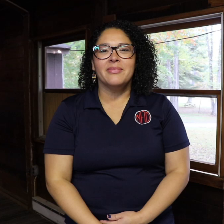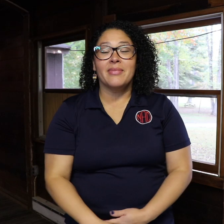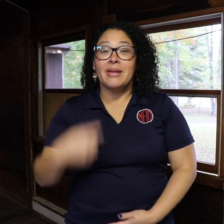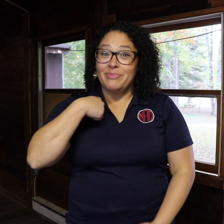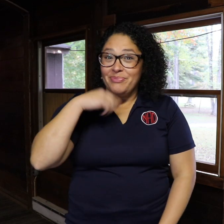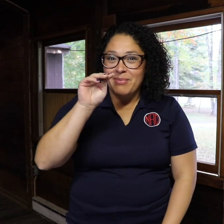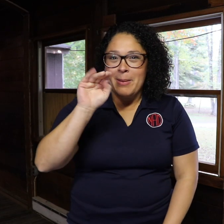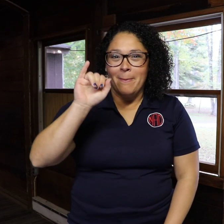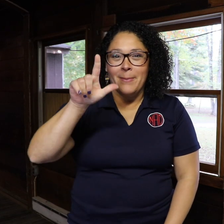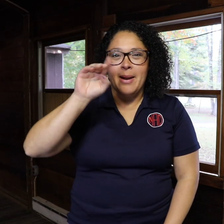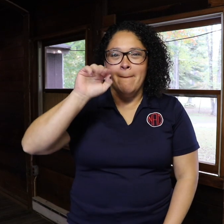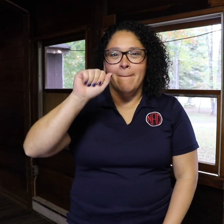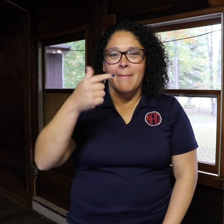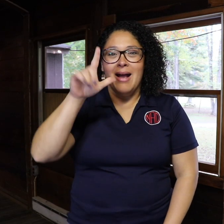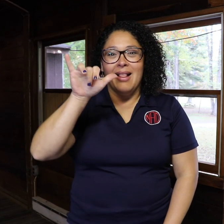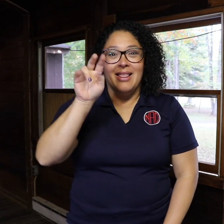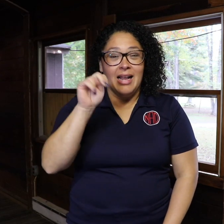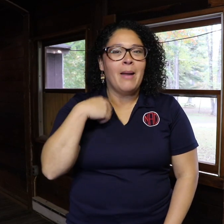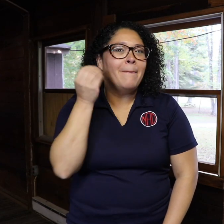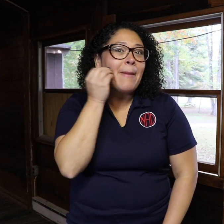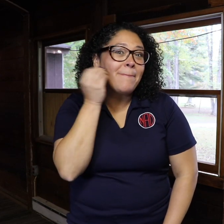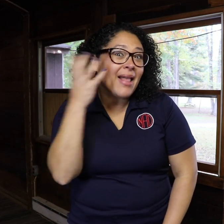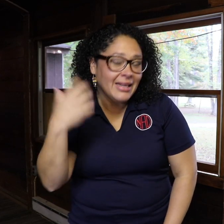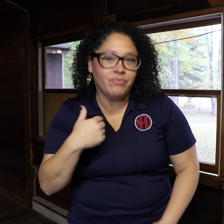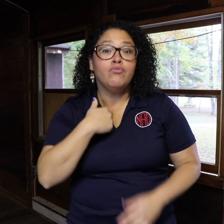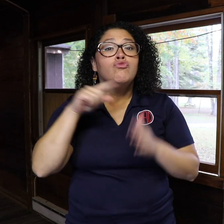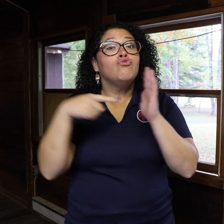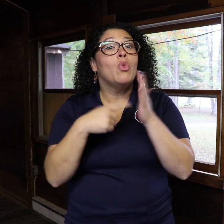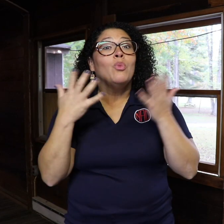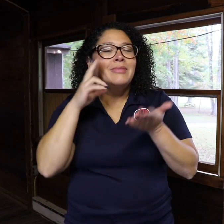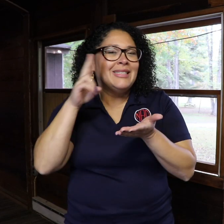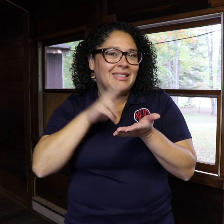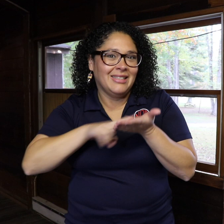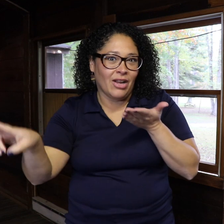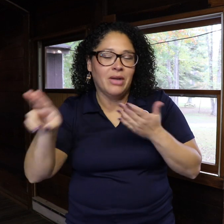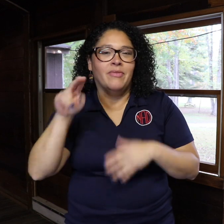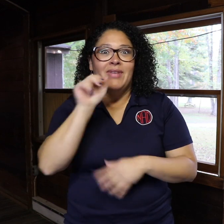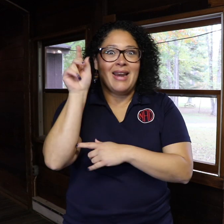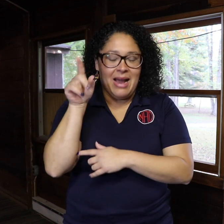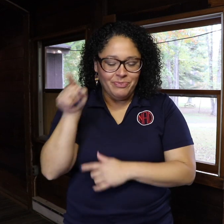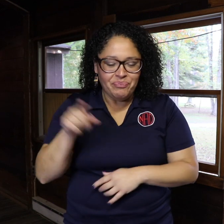I’m Milmaglyn. I’m the Secretary at the NAD.